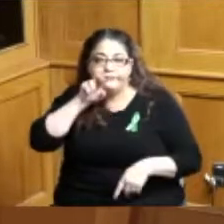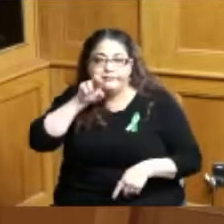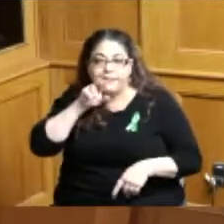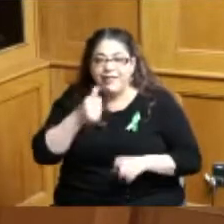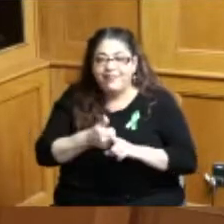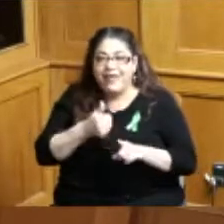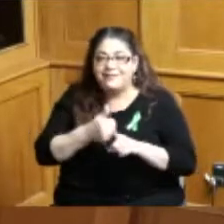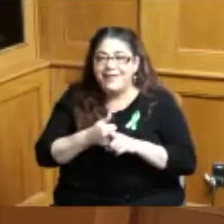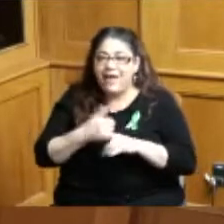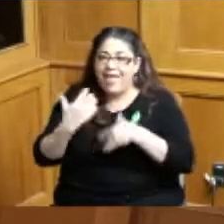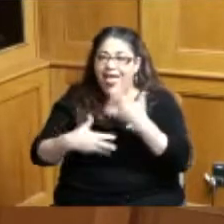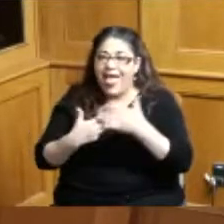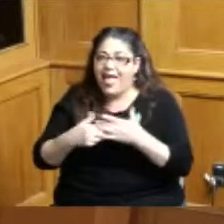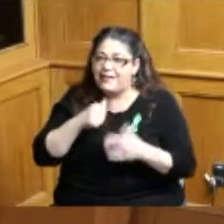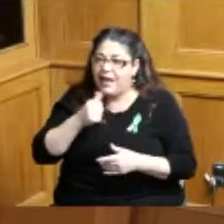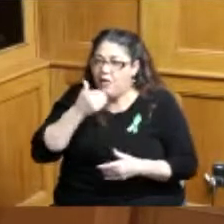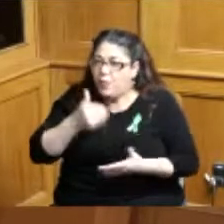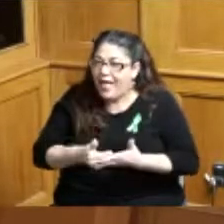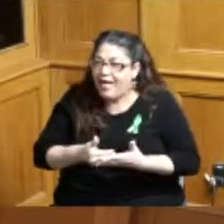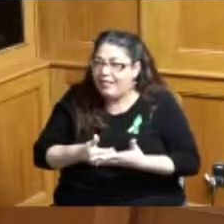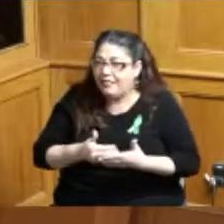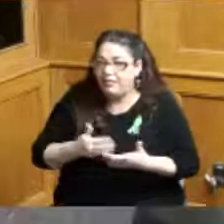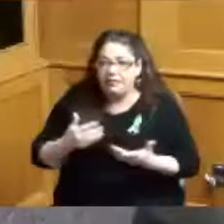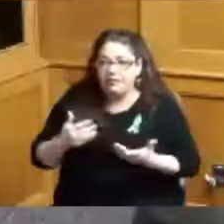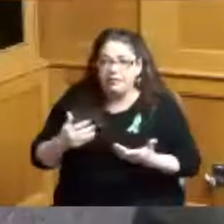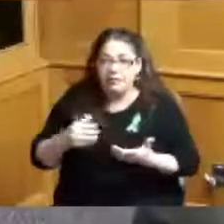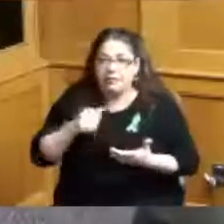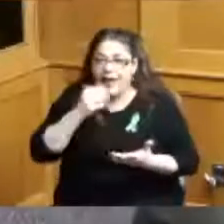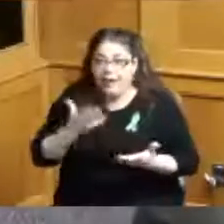all that well and I no I don't think any of us were here for that I don't know but anyway